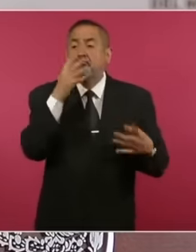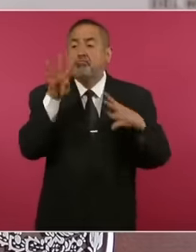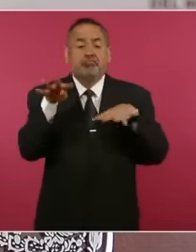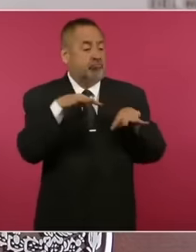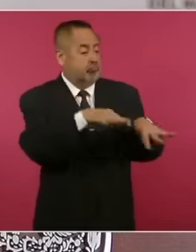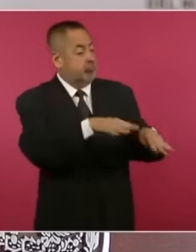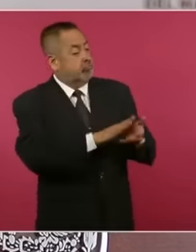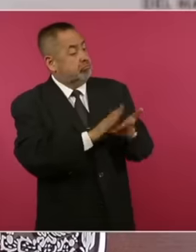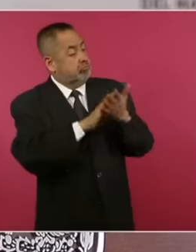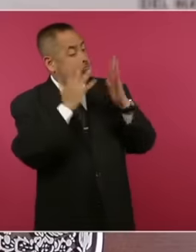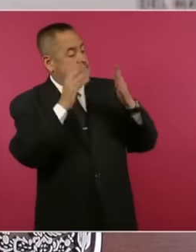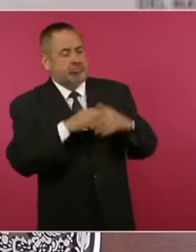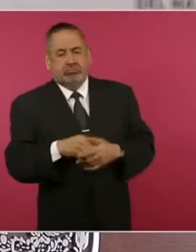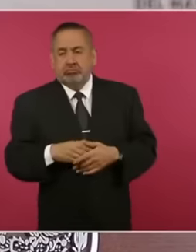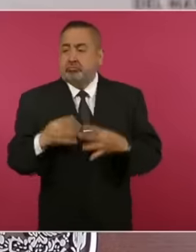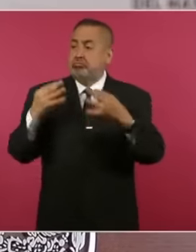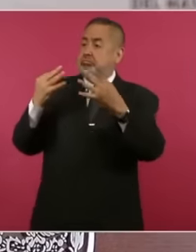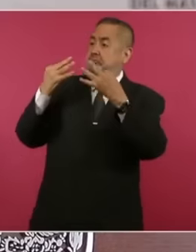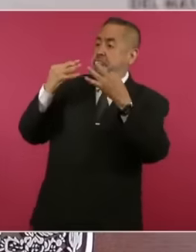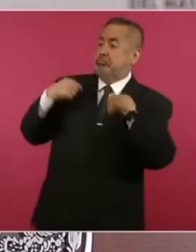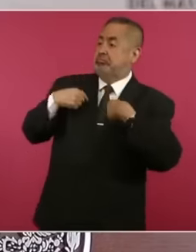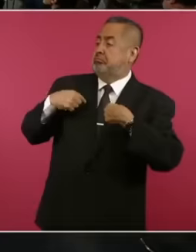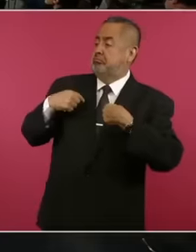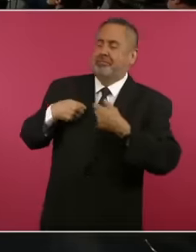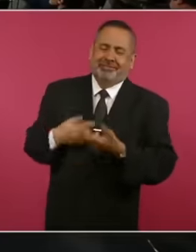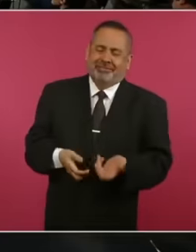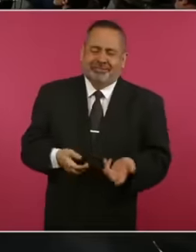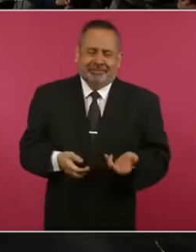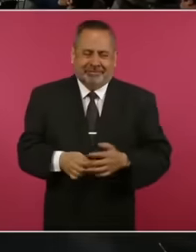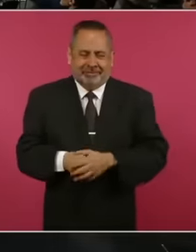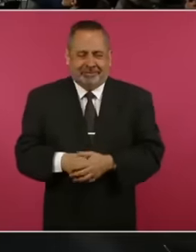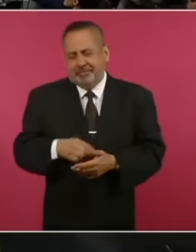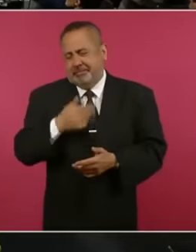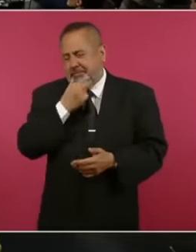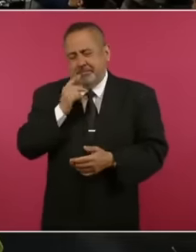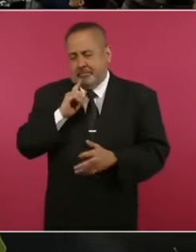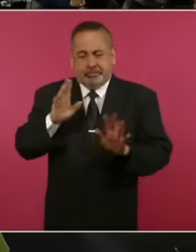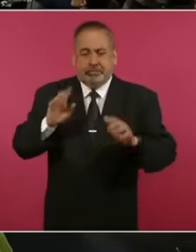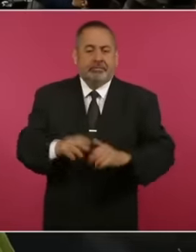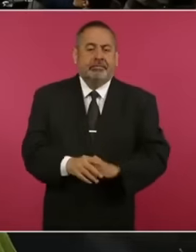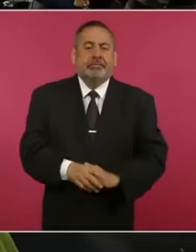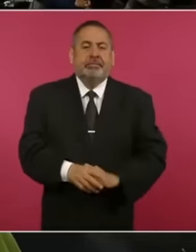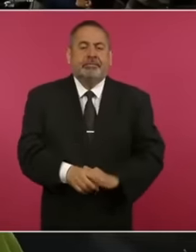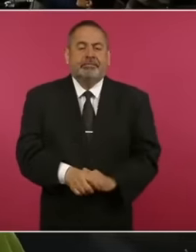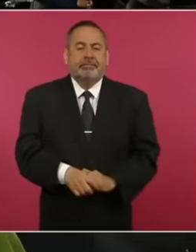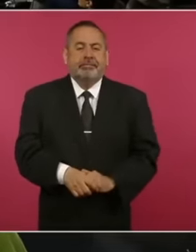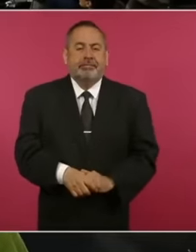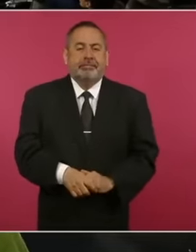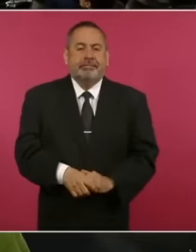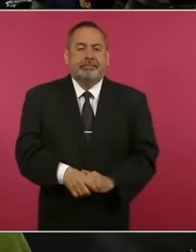yourself known